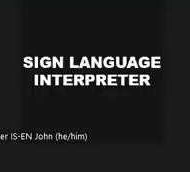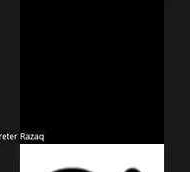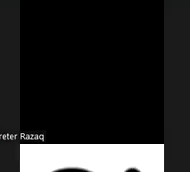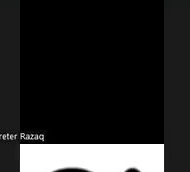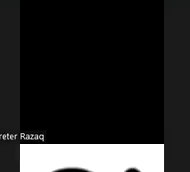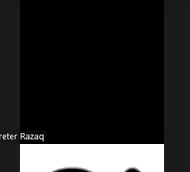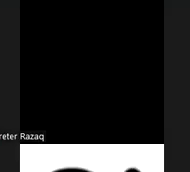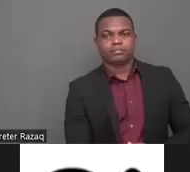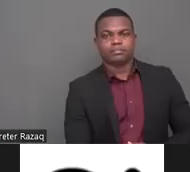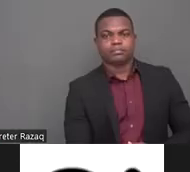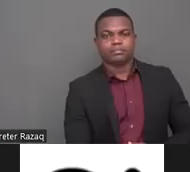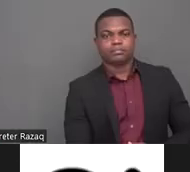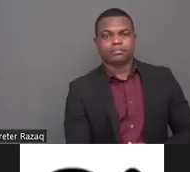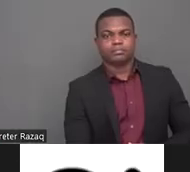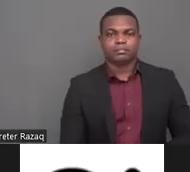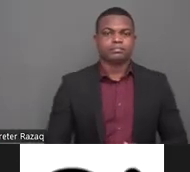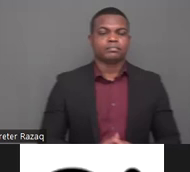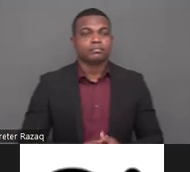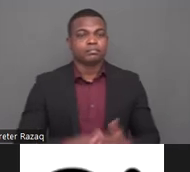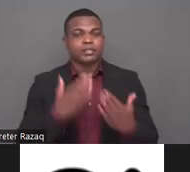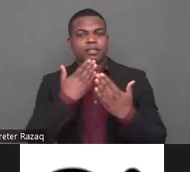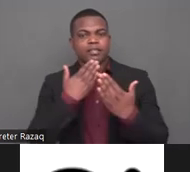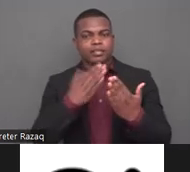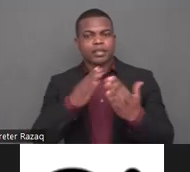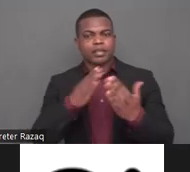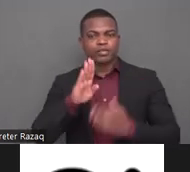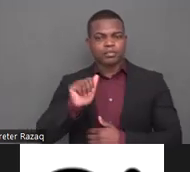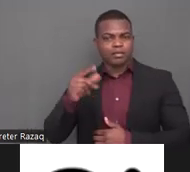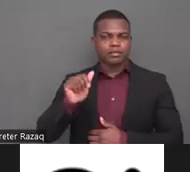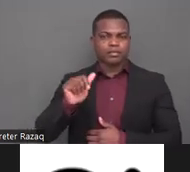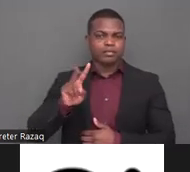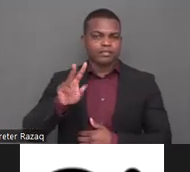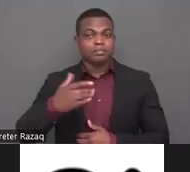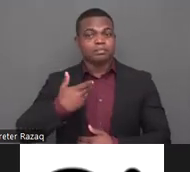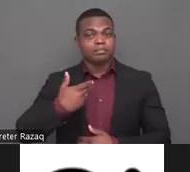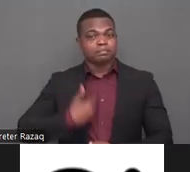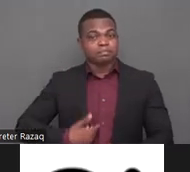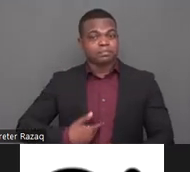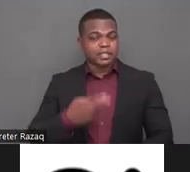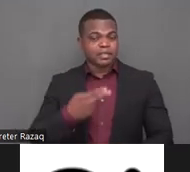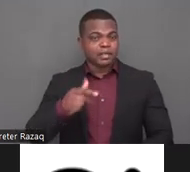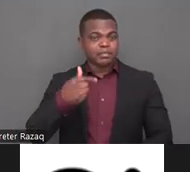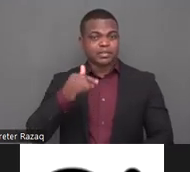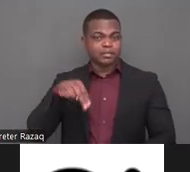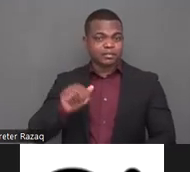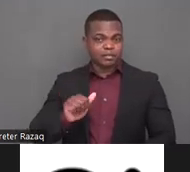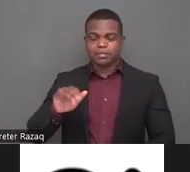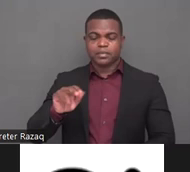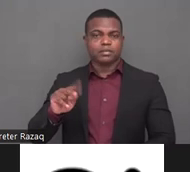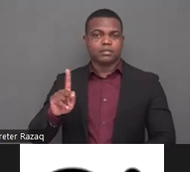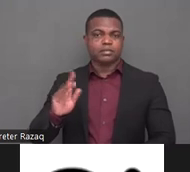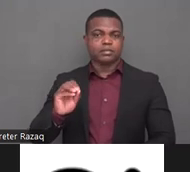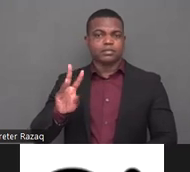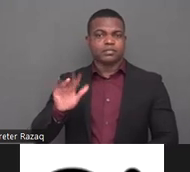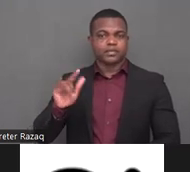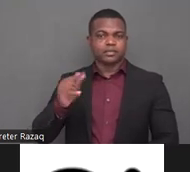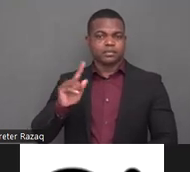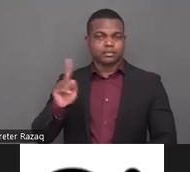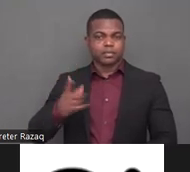of users and survivors of psychiatry i was involved in the in the drafting and negotiations